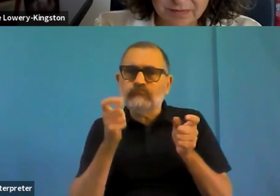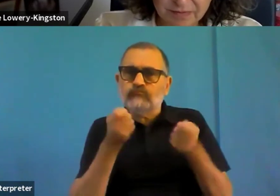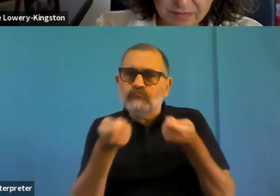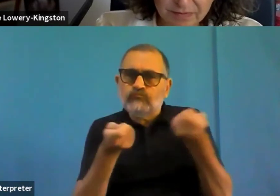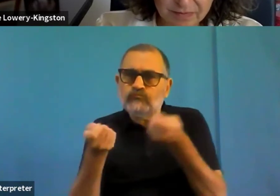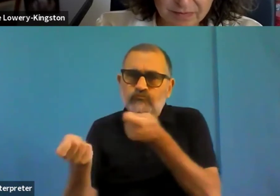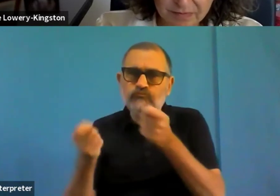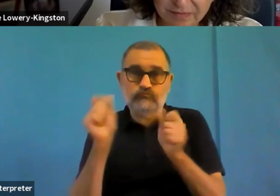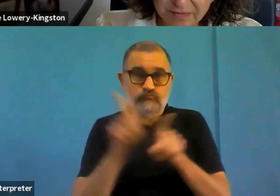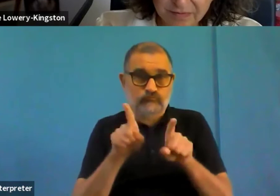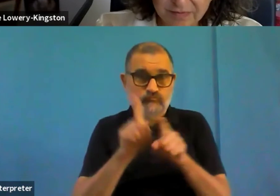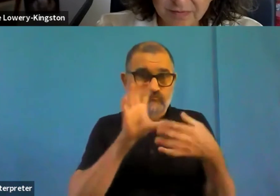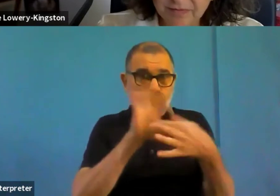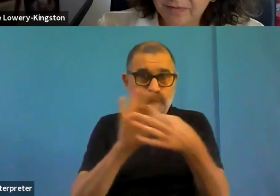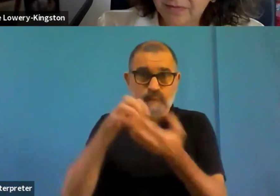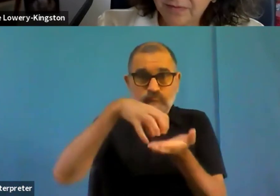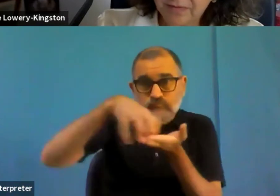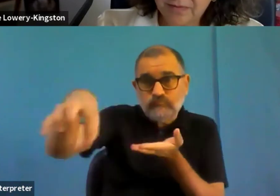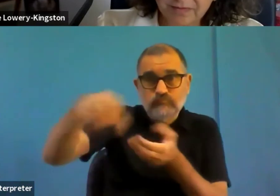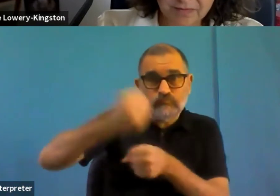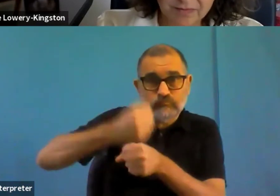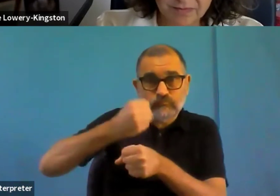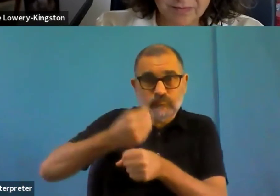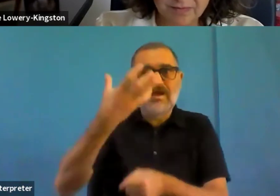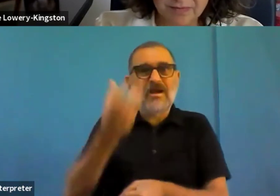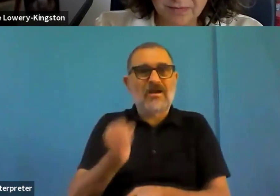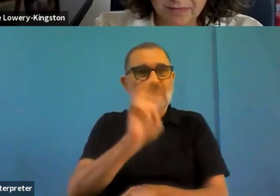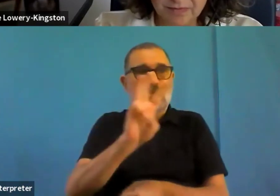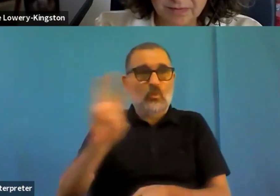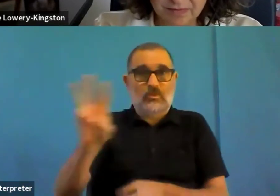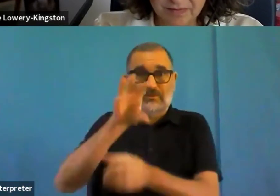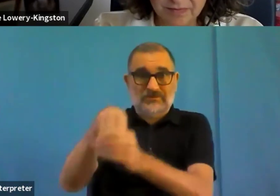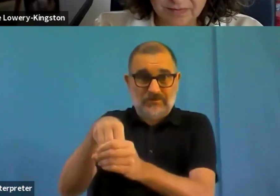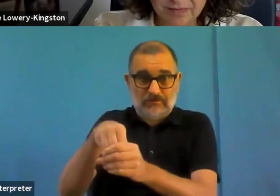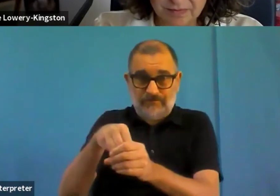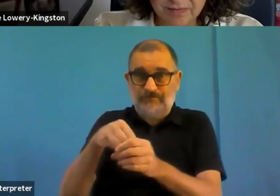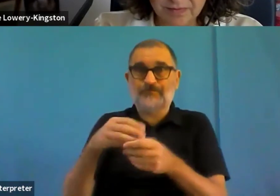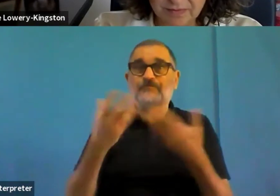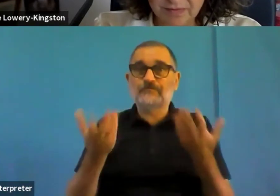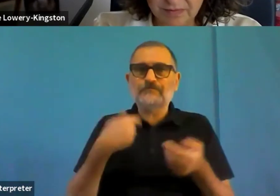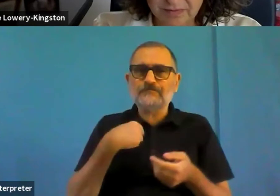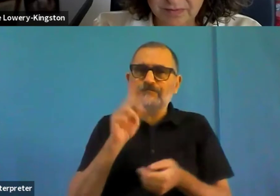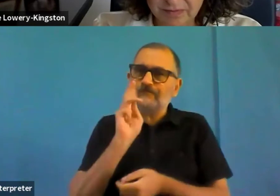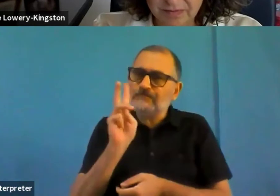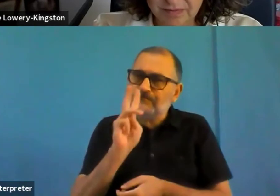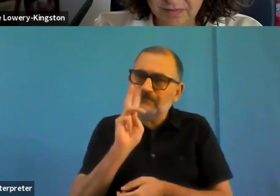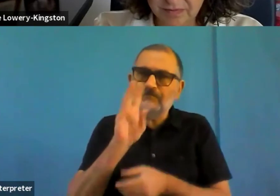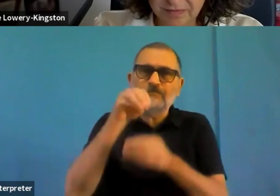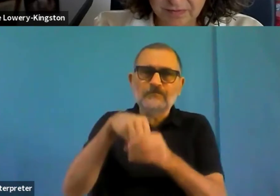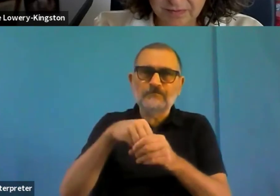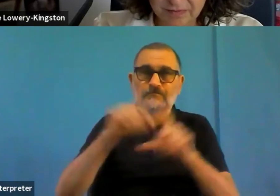sector bodies who claim it's too cumbersome to remediate inaccessible parts of the website.